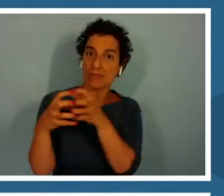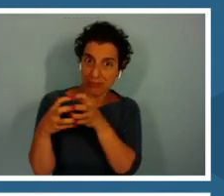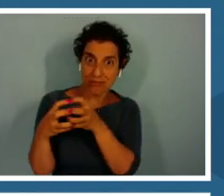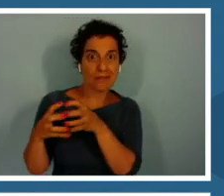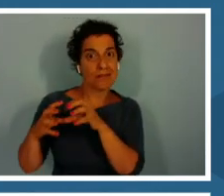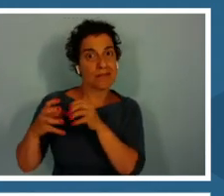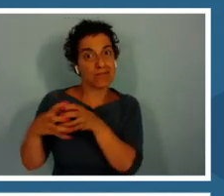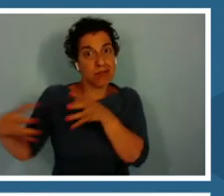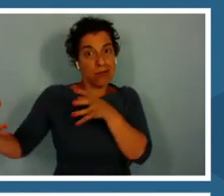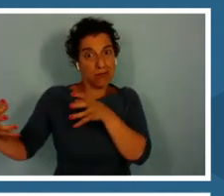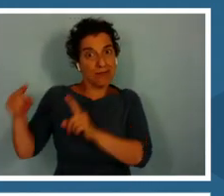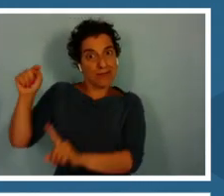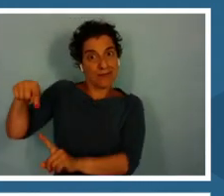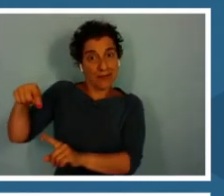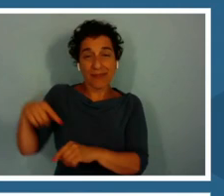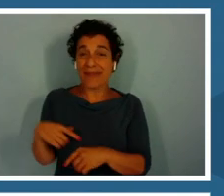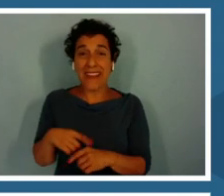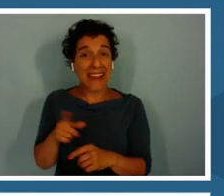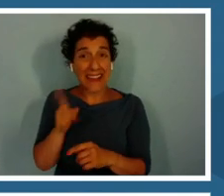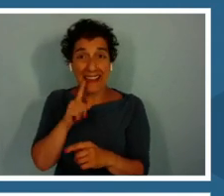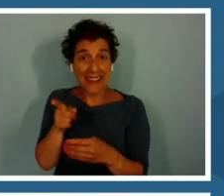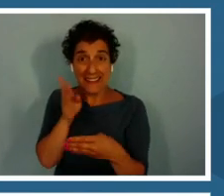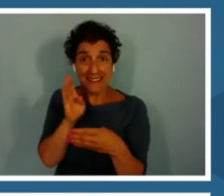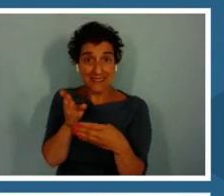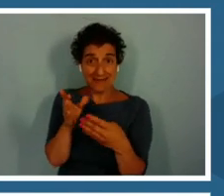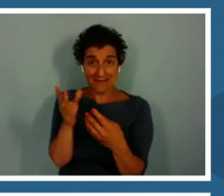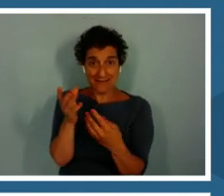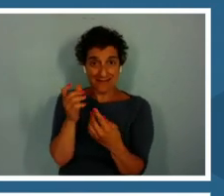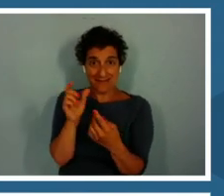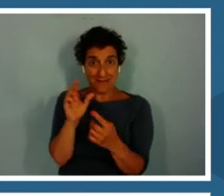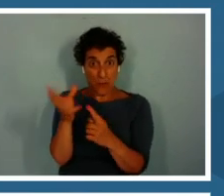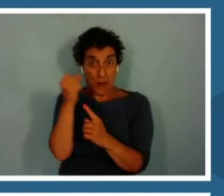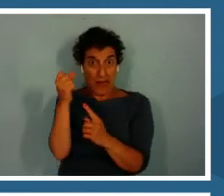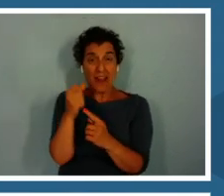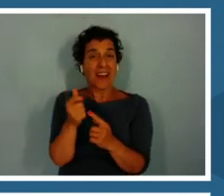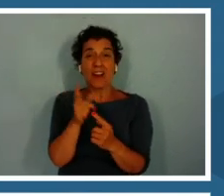It only takes a few minutes to complete these games once the students are really practiced